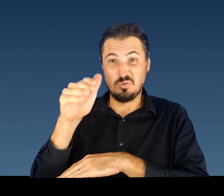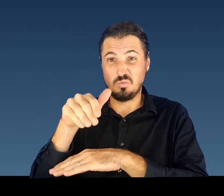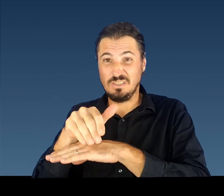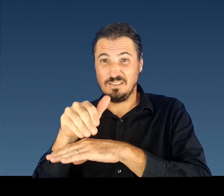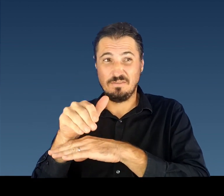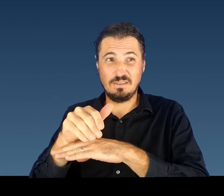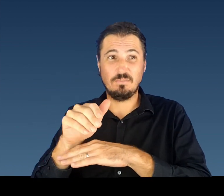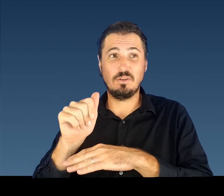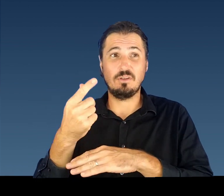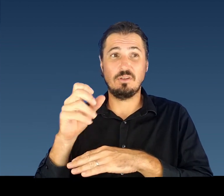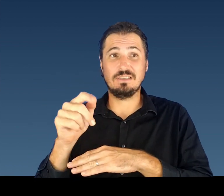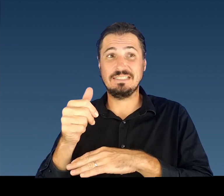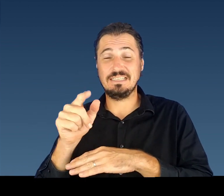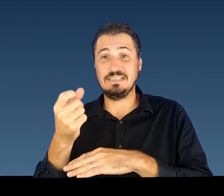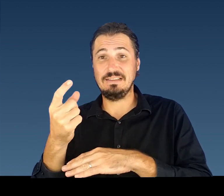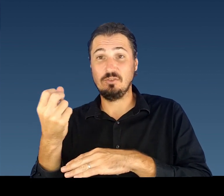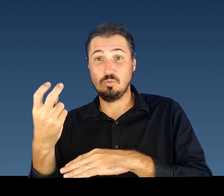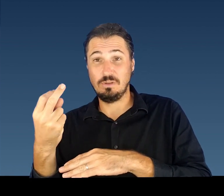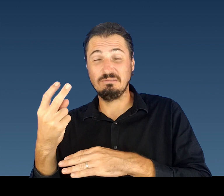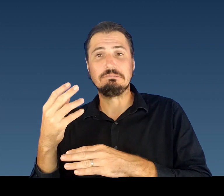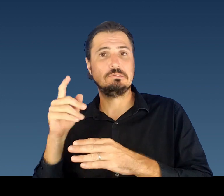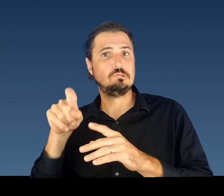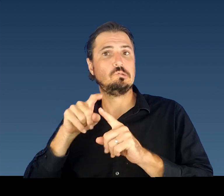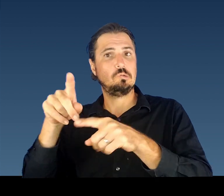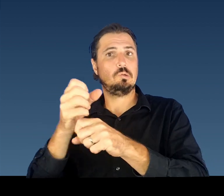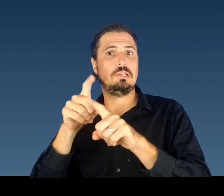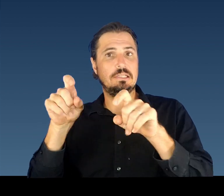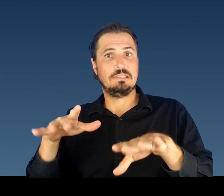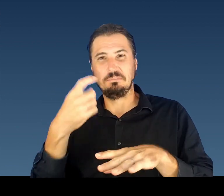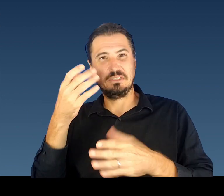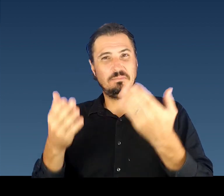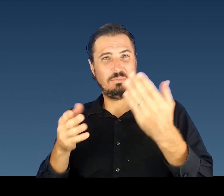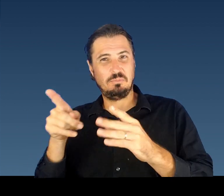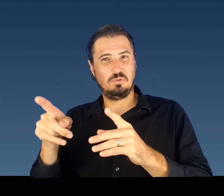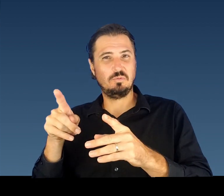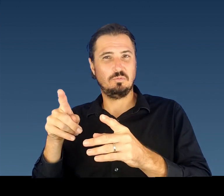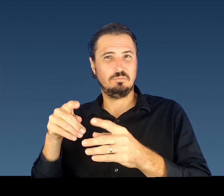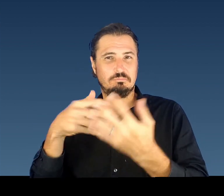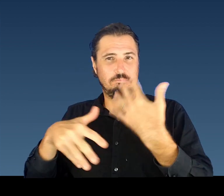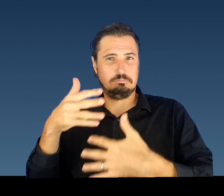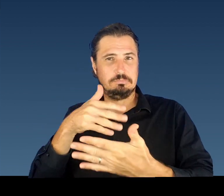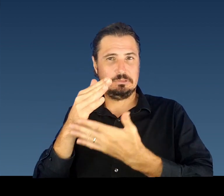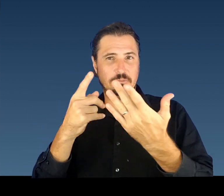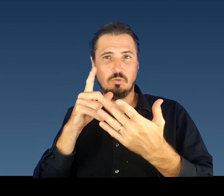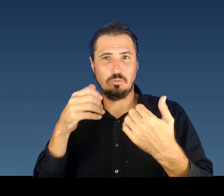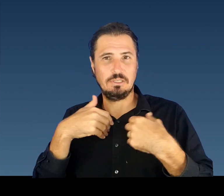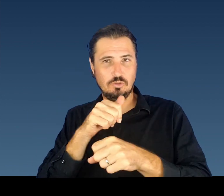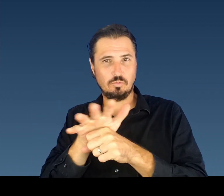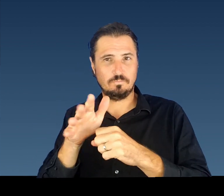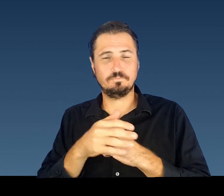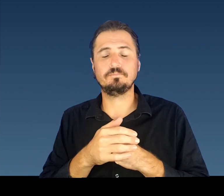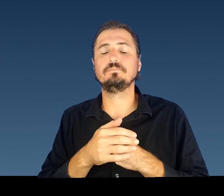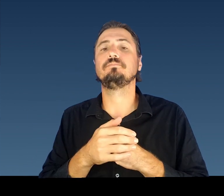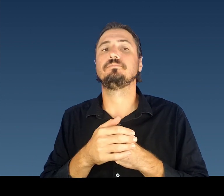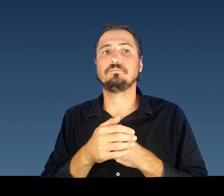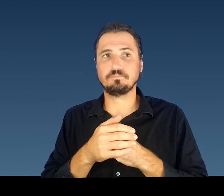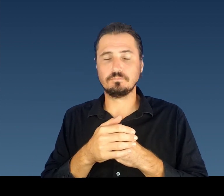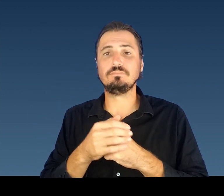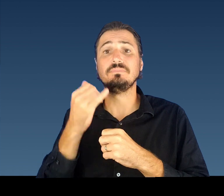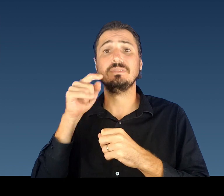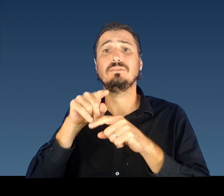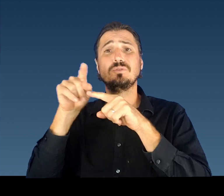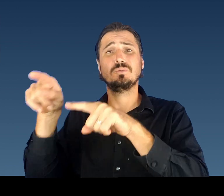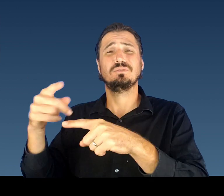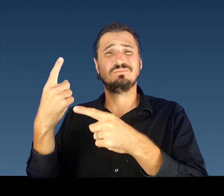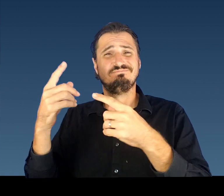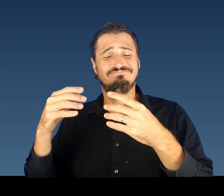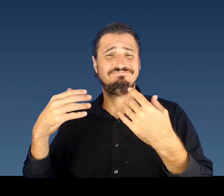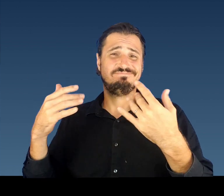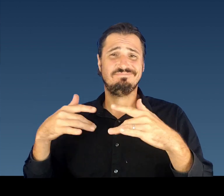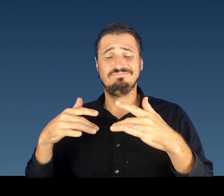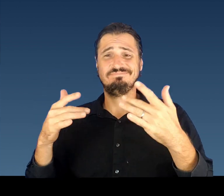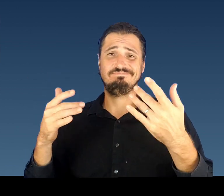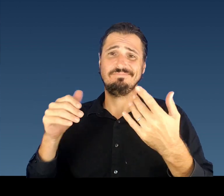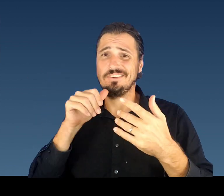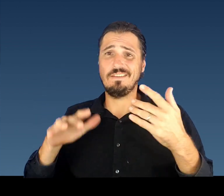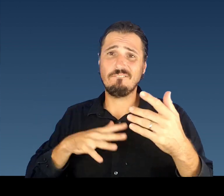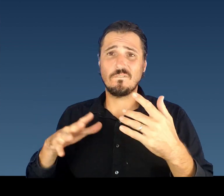As you can imagine, our Kauai District Health Office team is swamped with case investigations and contact tracing. We are doing our absolute best to reach out in a timely fashion. If you test